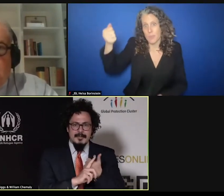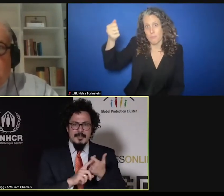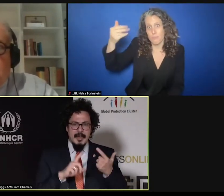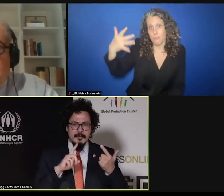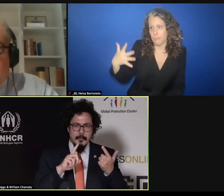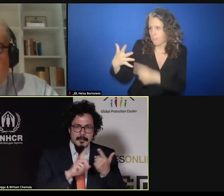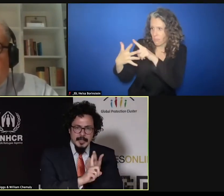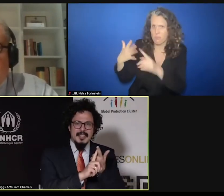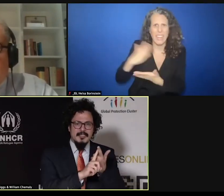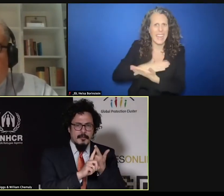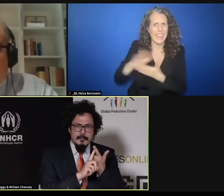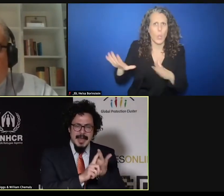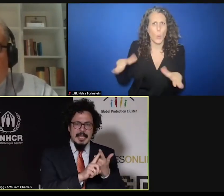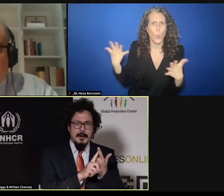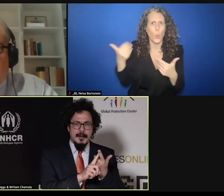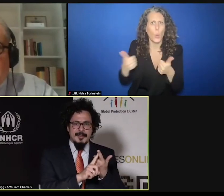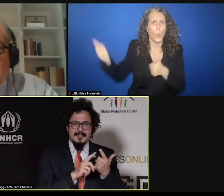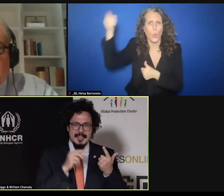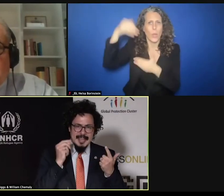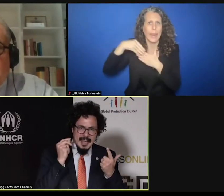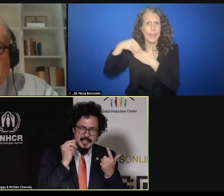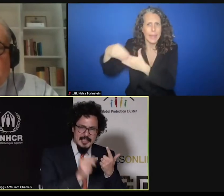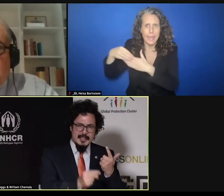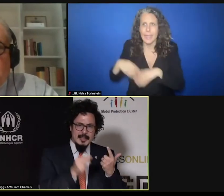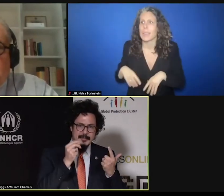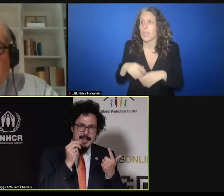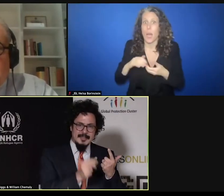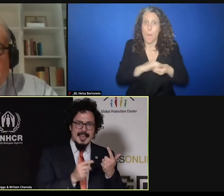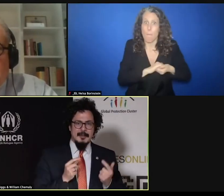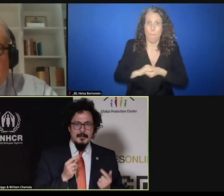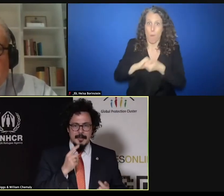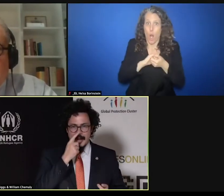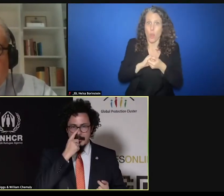they have commitments of many partners that can actually deliver at scale on the ground.